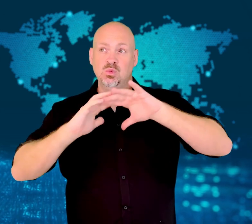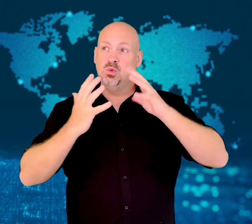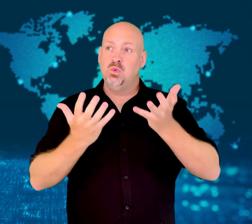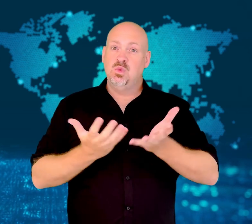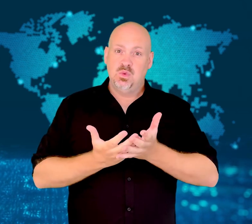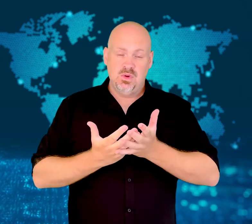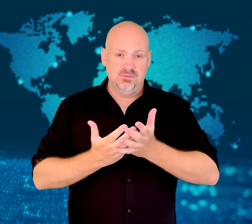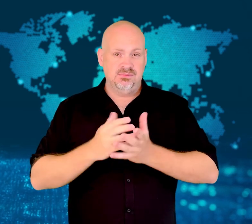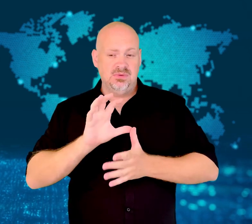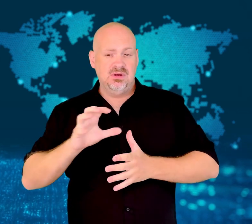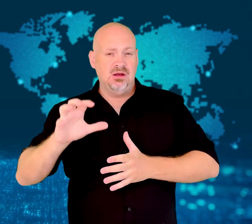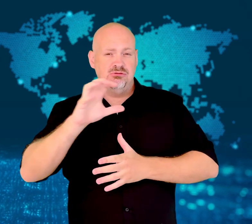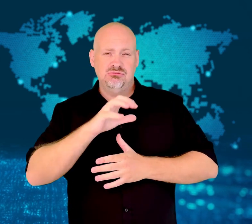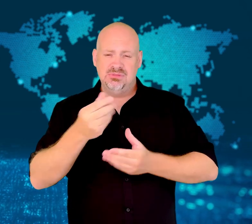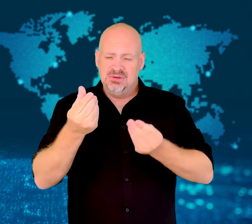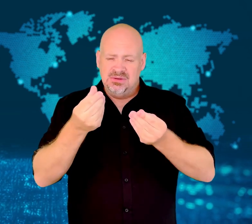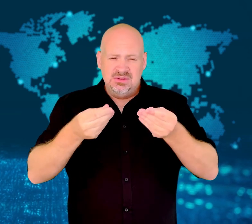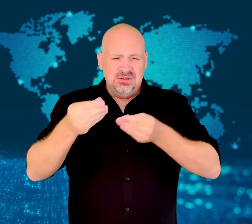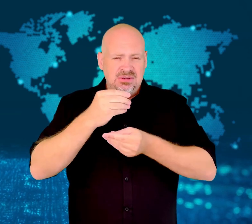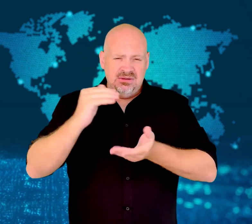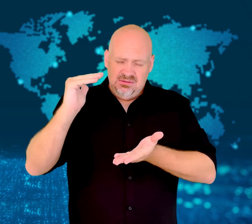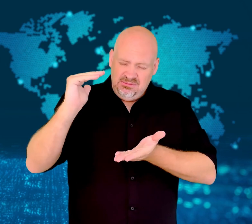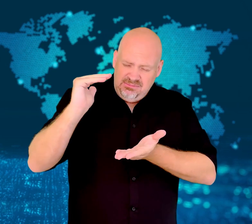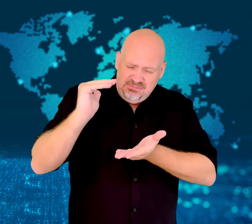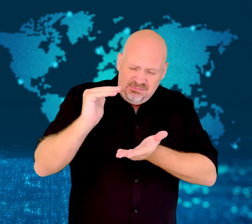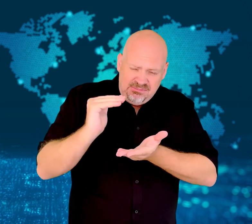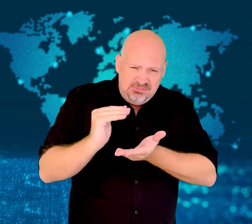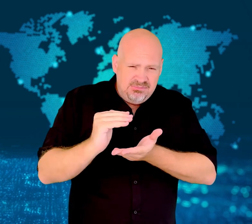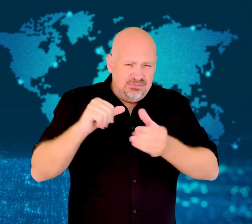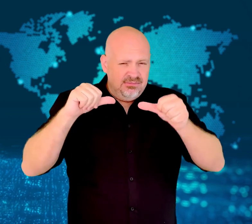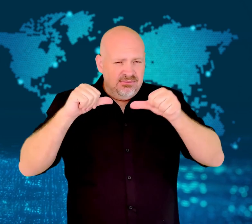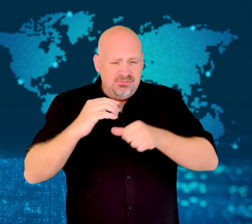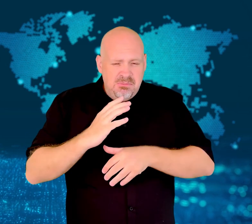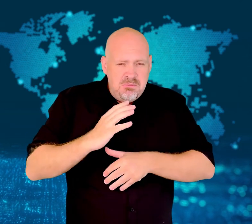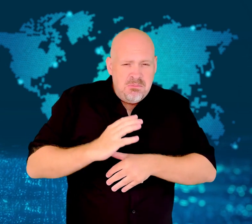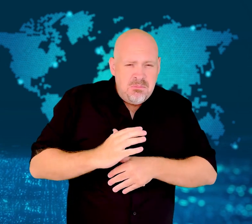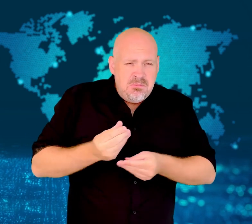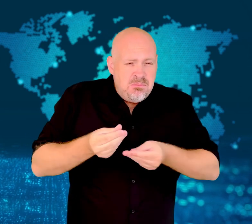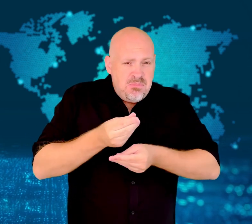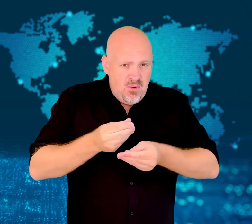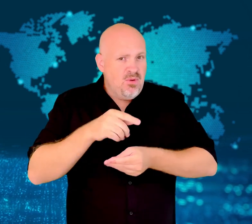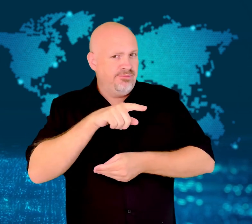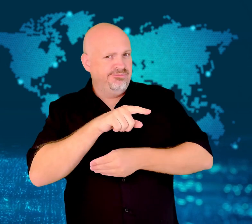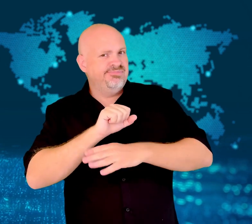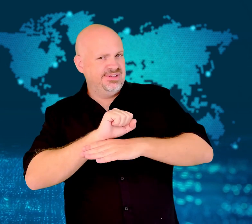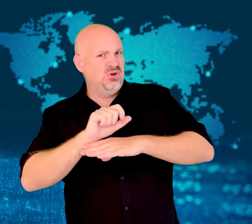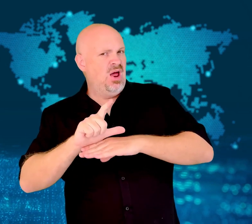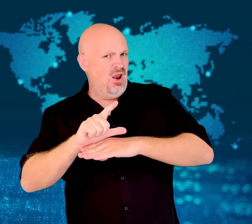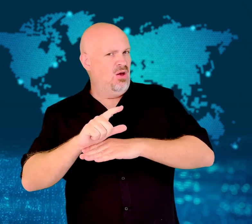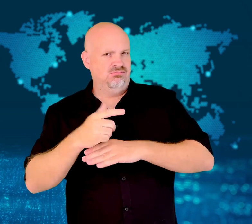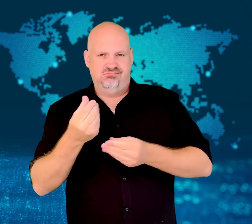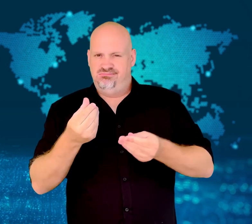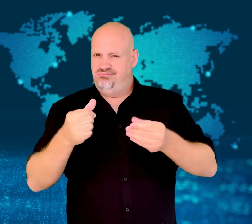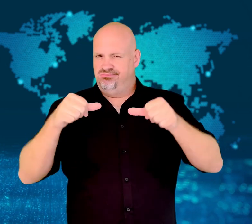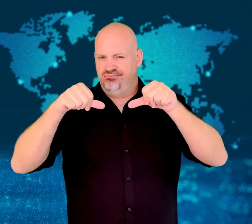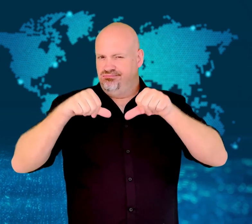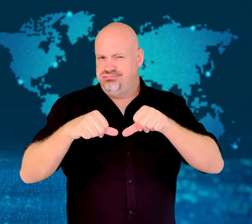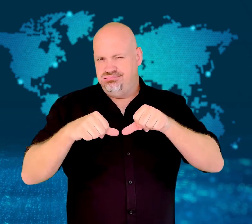Sierra Leone is one of the poorest countries in the world.